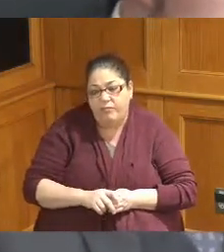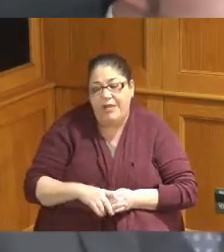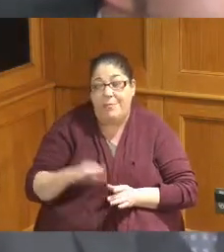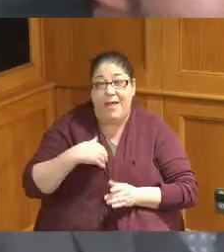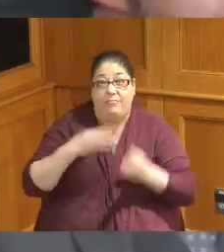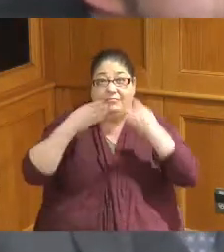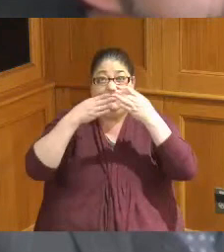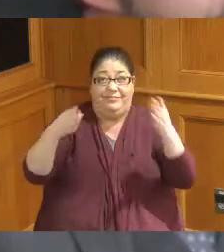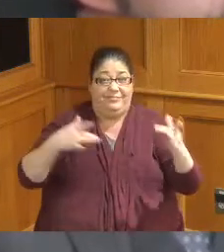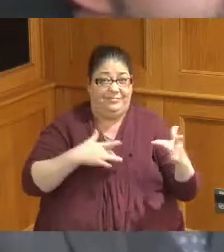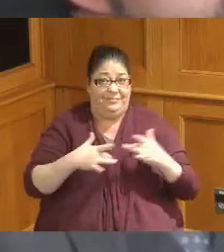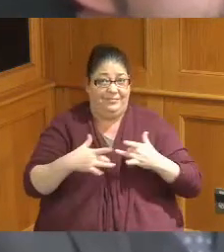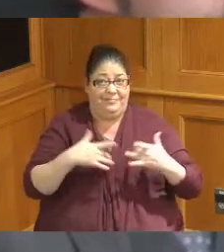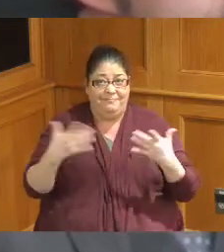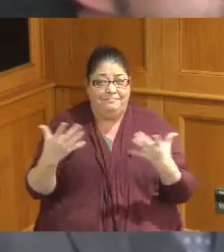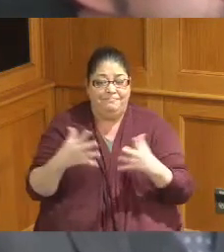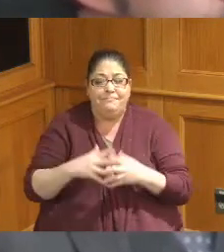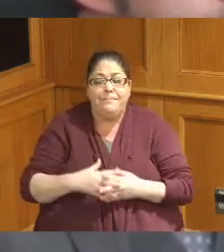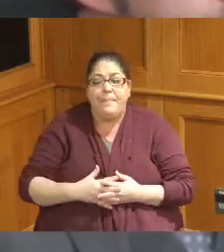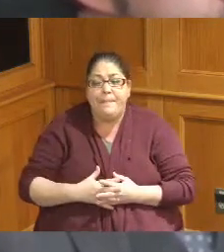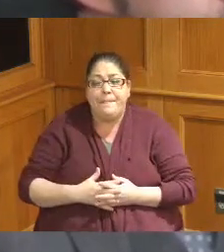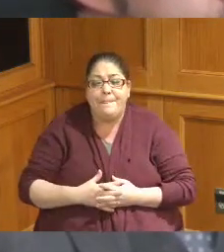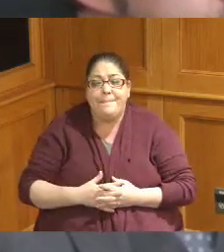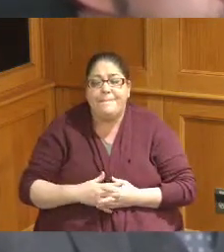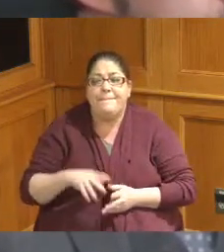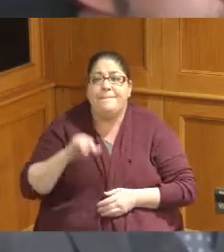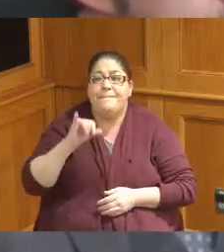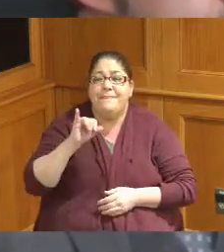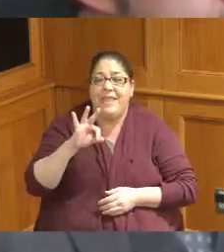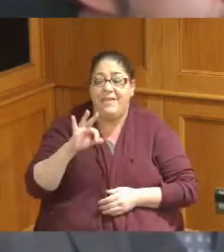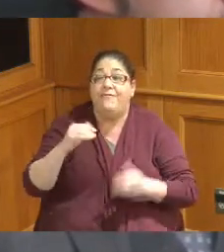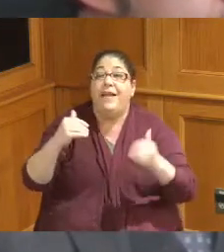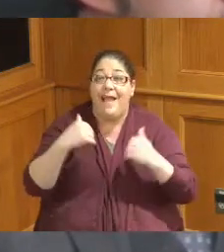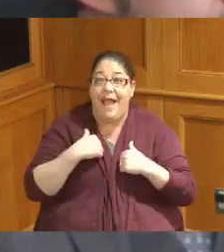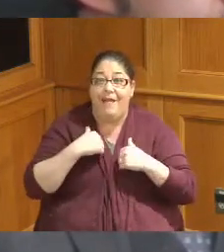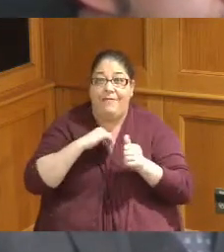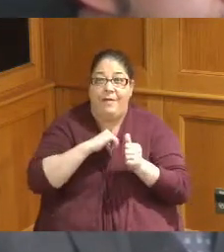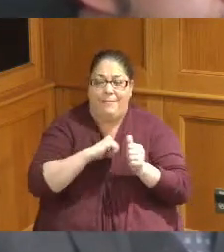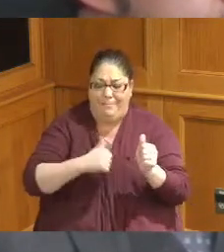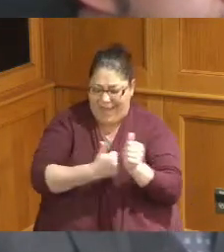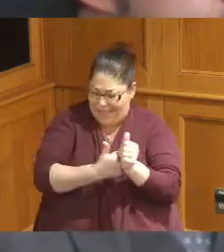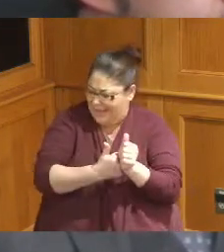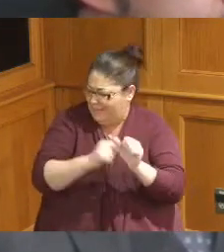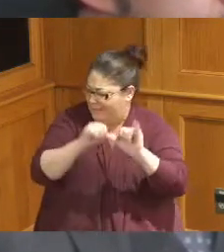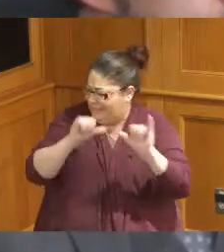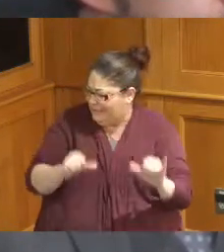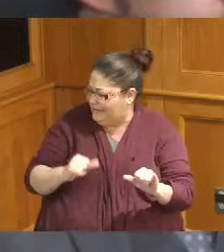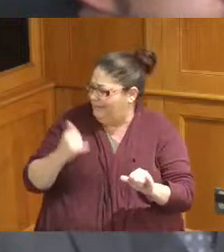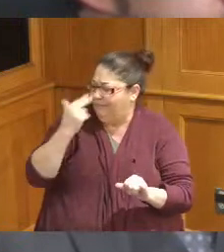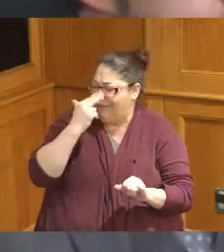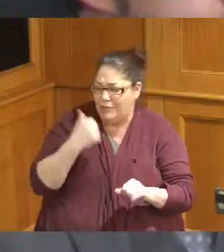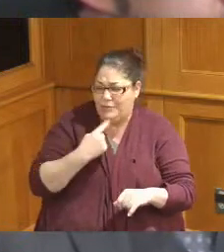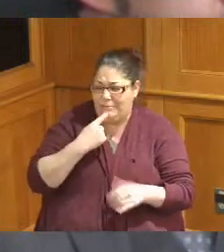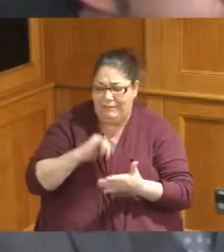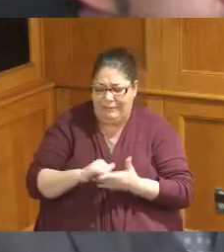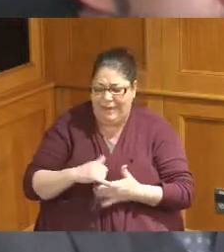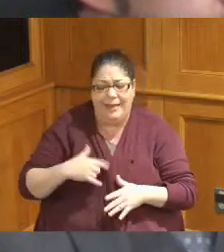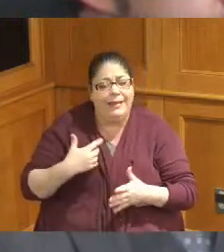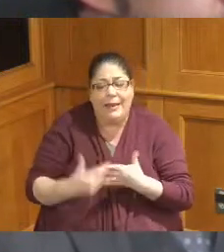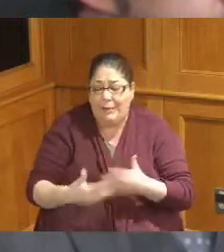is if there is a backed up system forgive the yeah that I don't like that analogy but but if